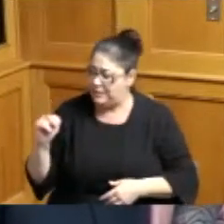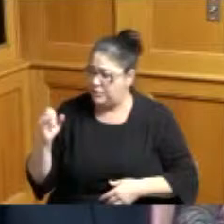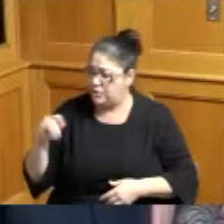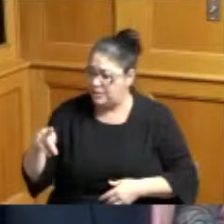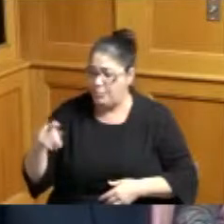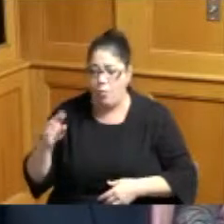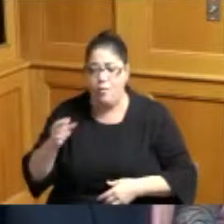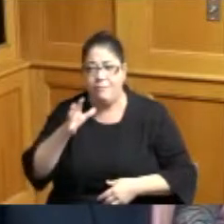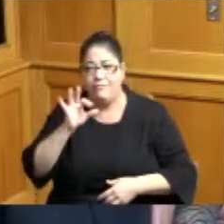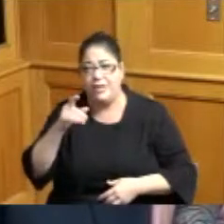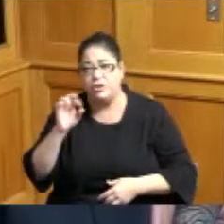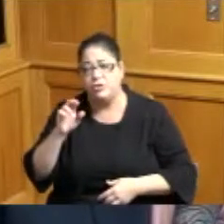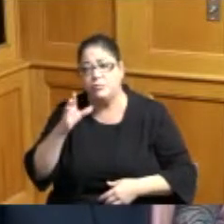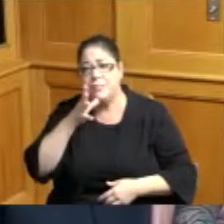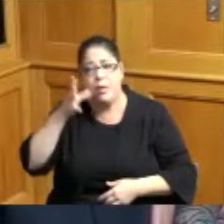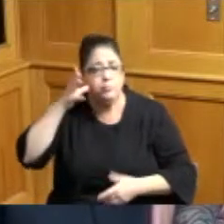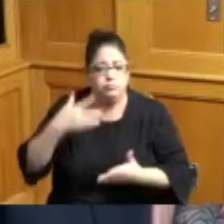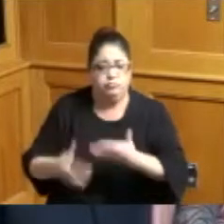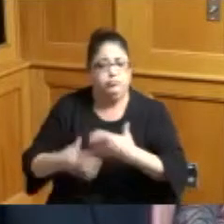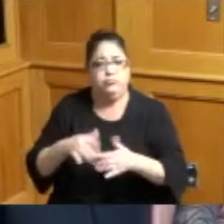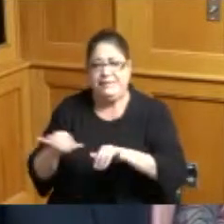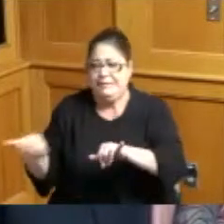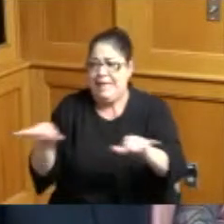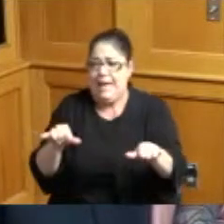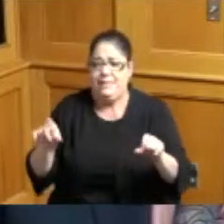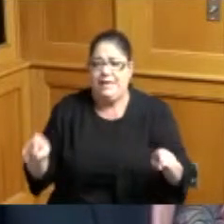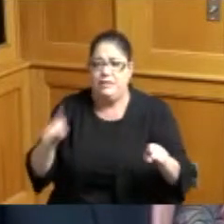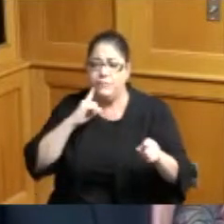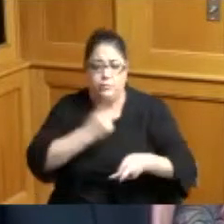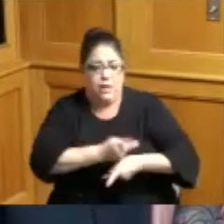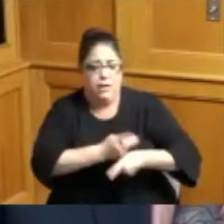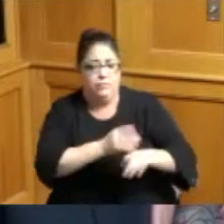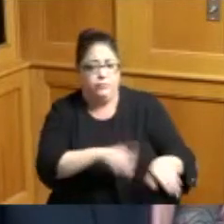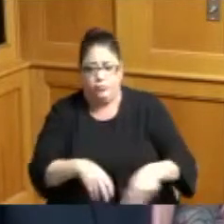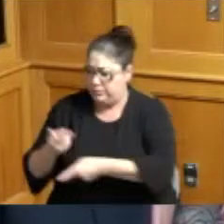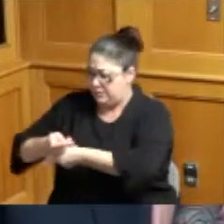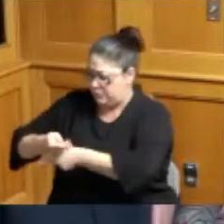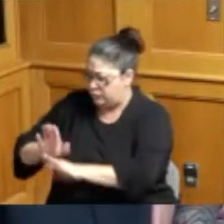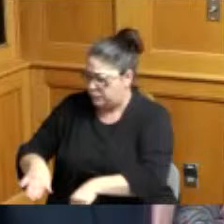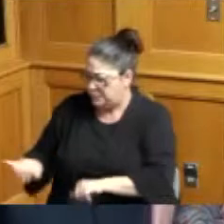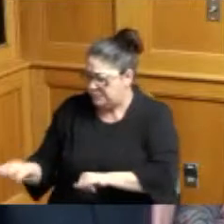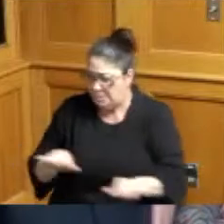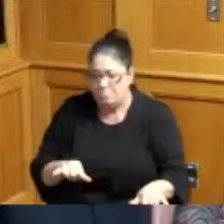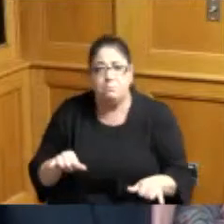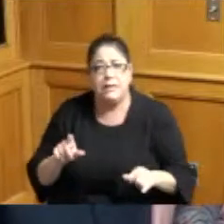needs remain the same and so we have taken Leaps and Bounds with the leadership over at JFS guiding